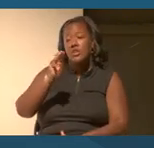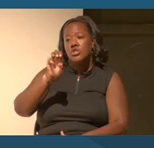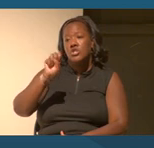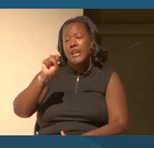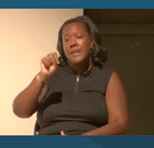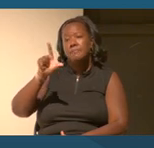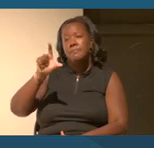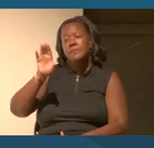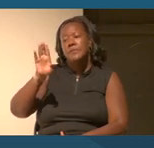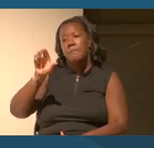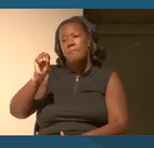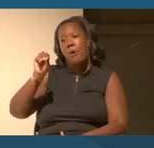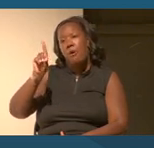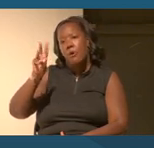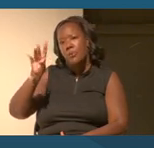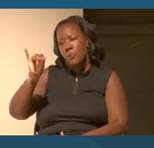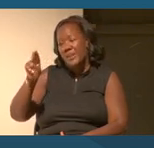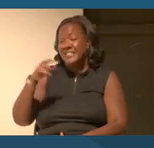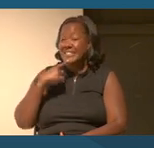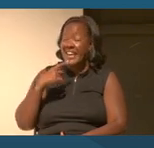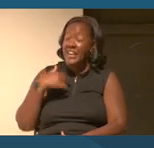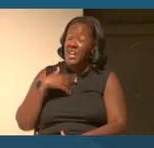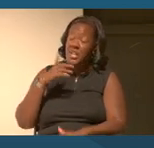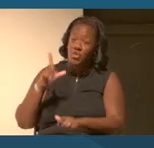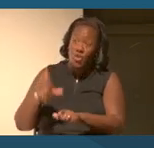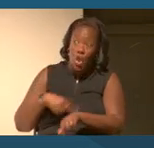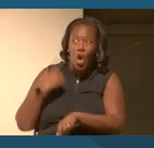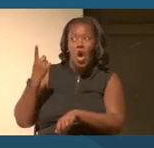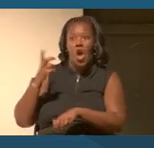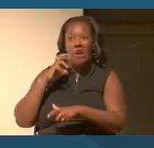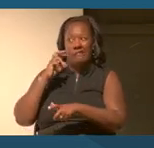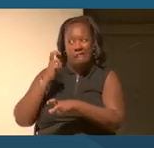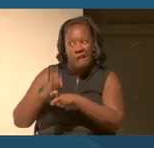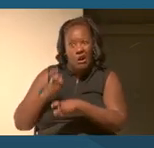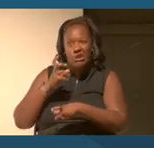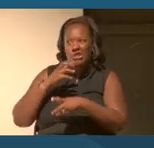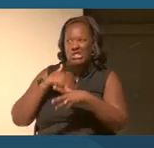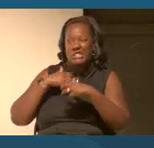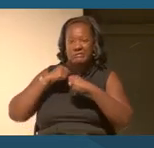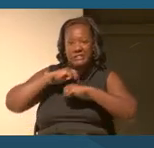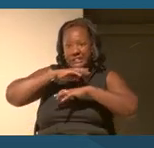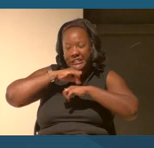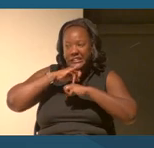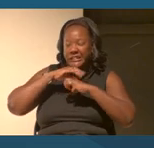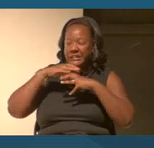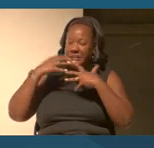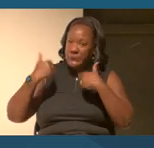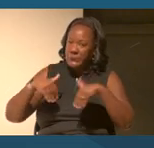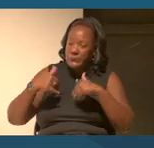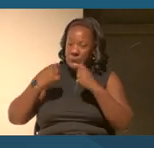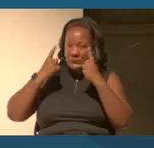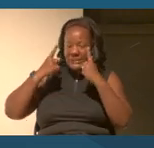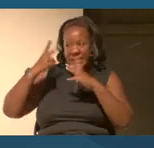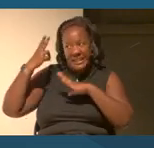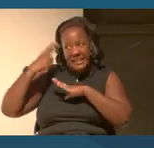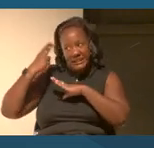and more beautiful than anything has anyone has ever said about American history. It helps us get there.